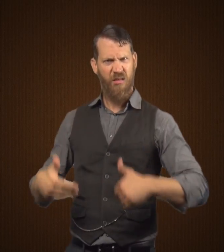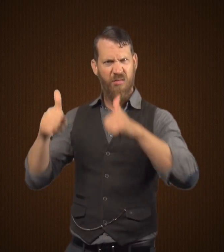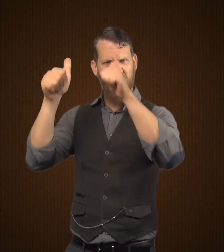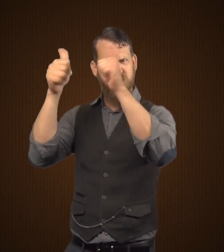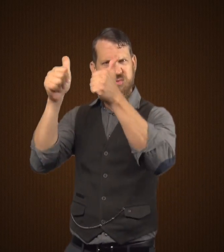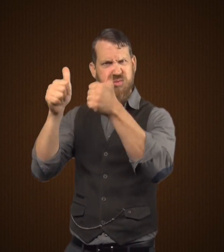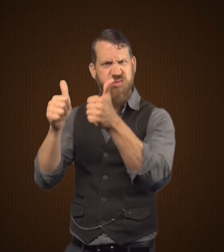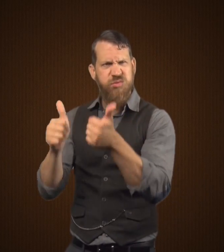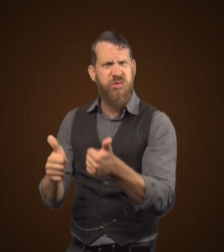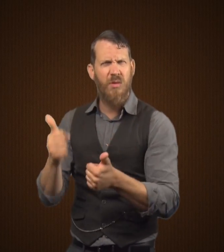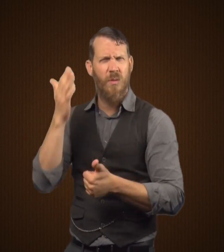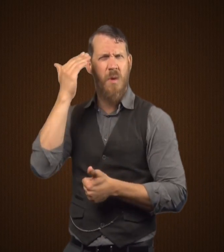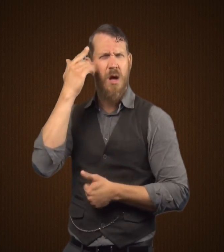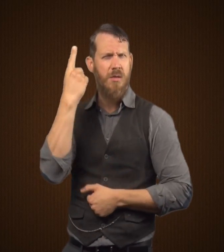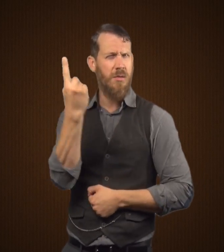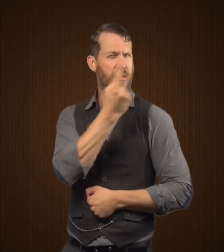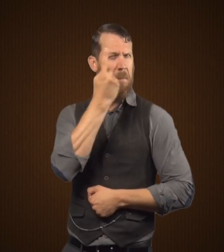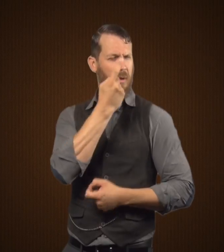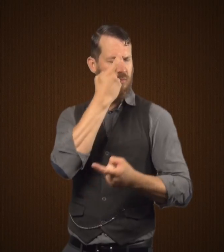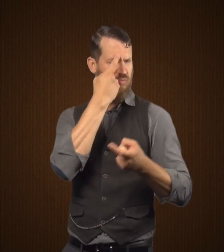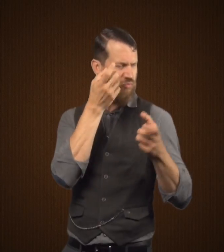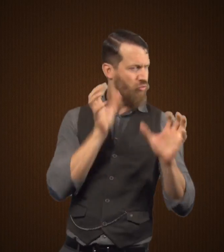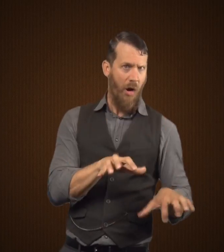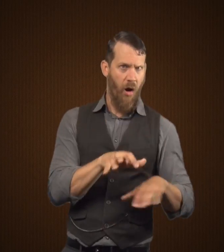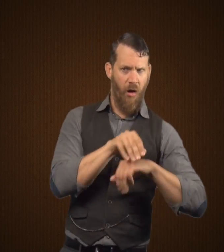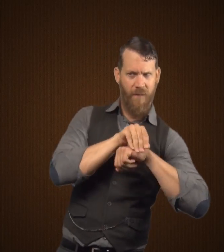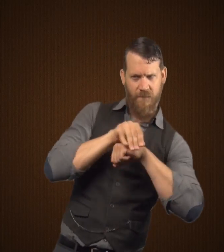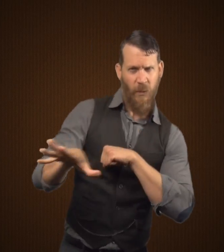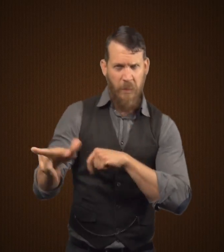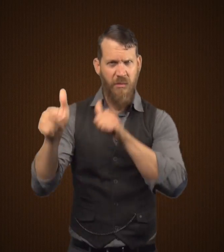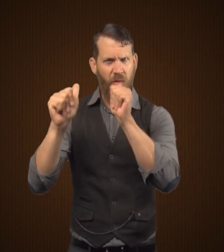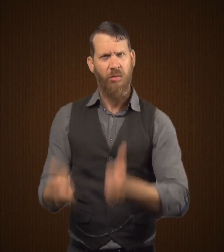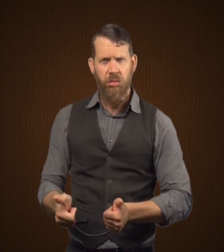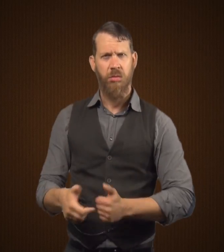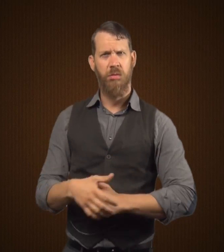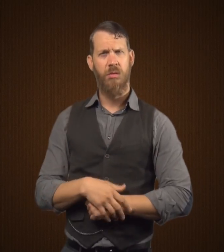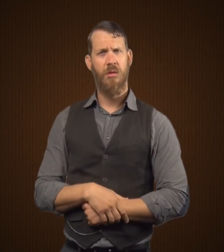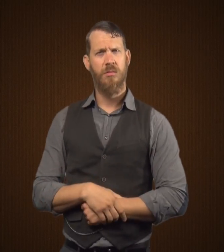Now Dr. Lanyon's health had deteriorated significantly, and Mr. Utterson wonders